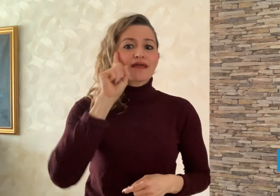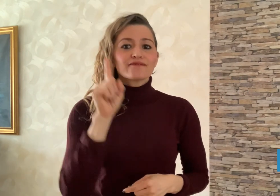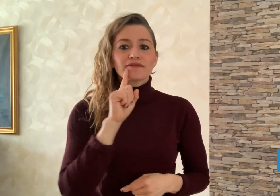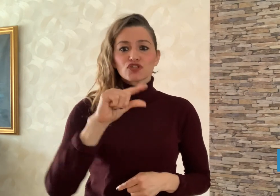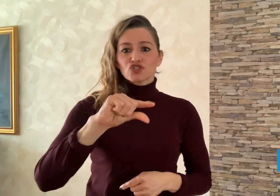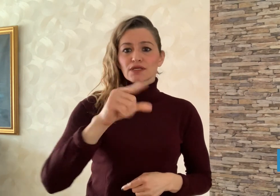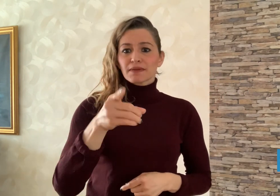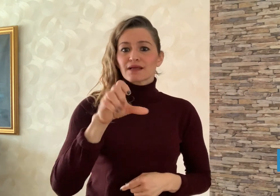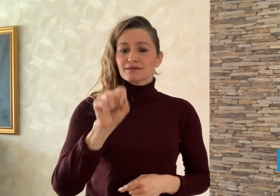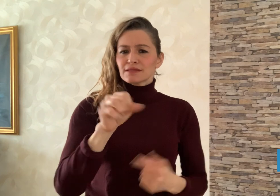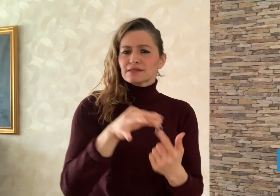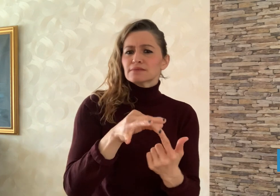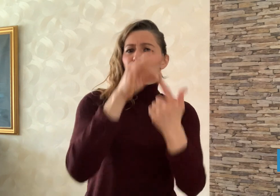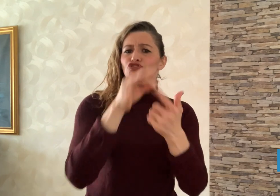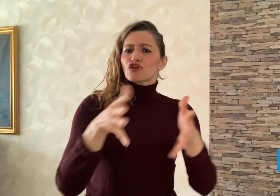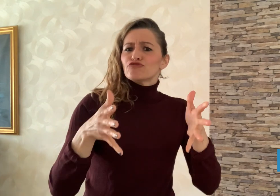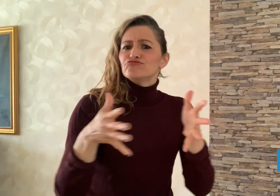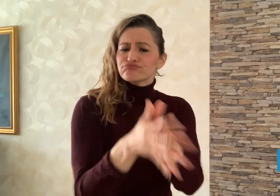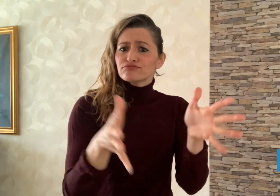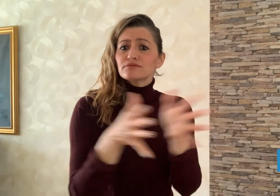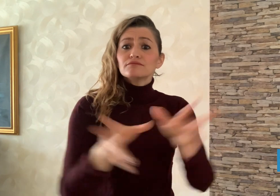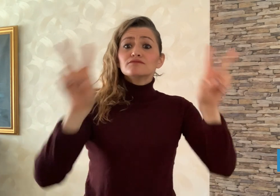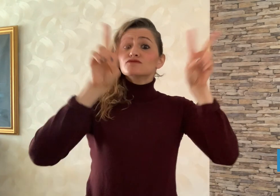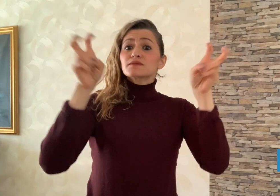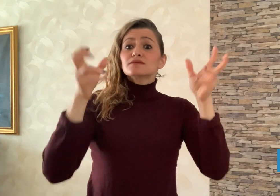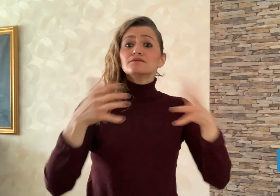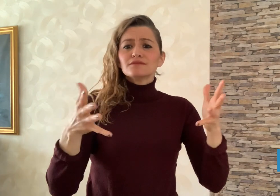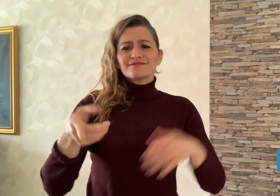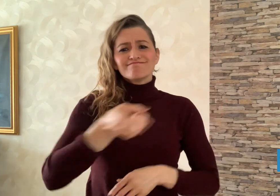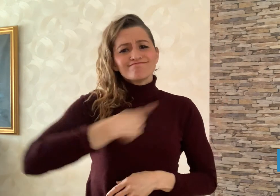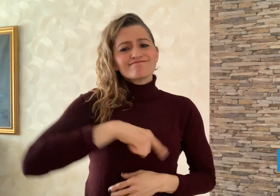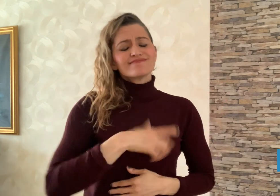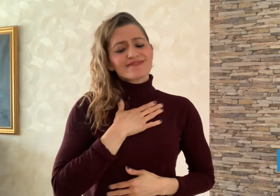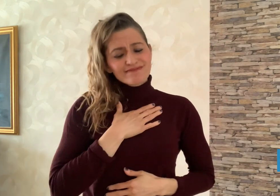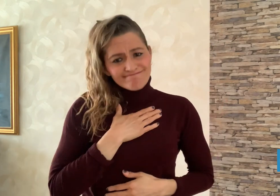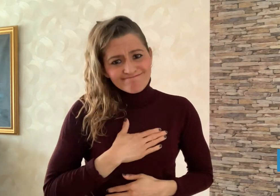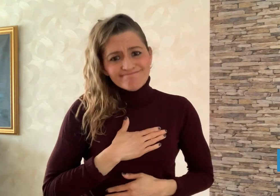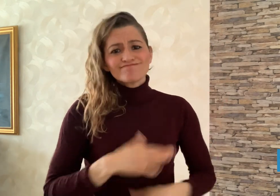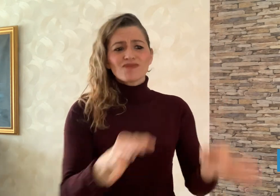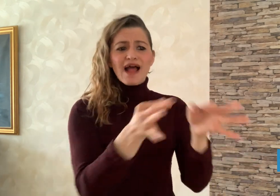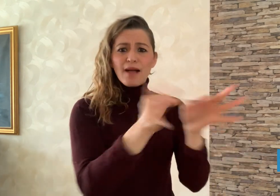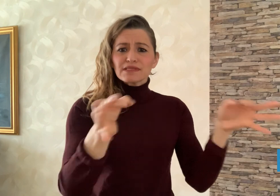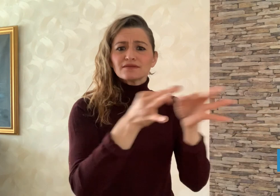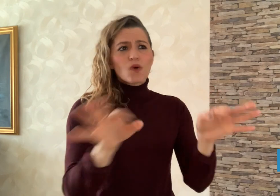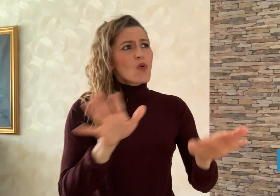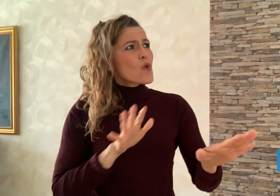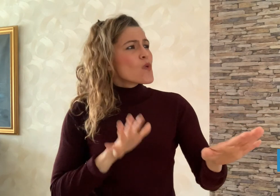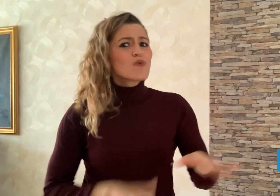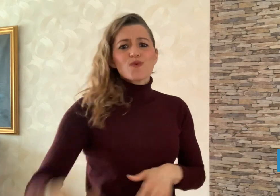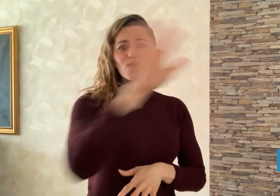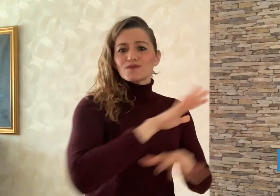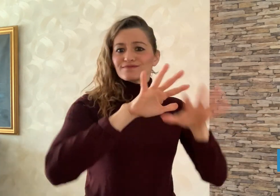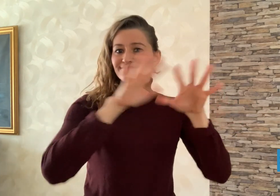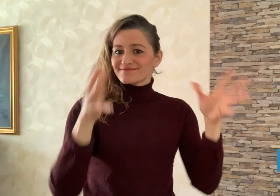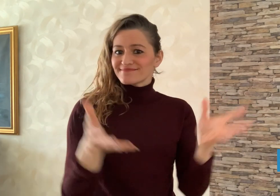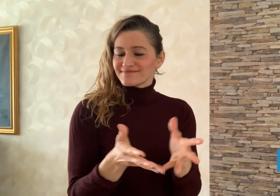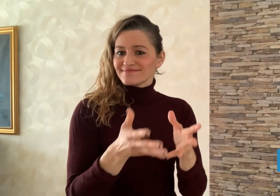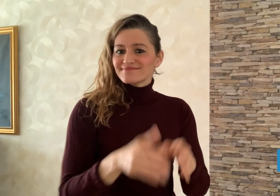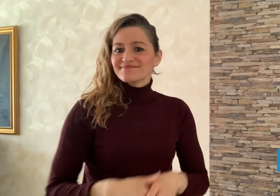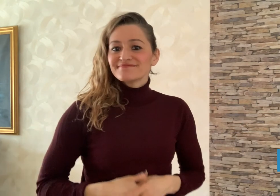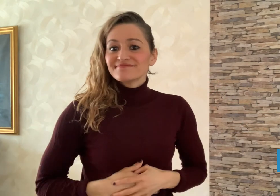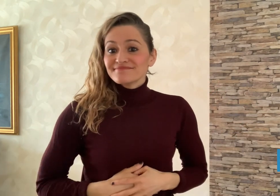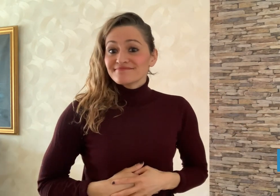“We need captions everywhere!”, which will stream